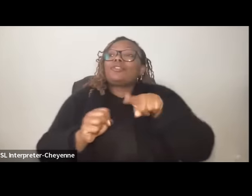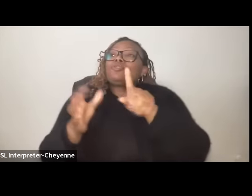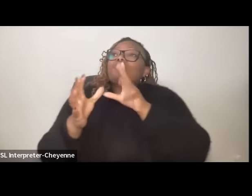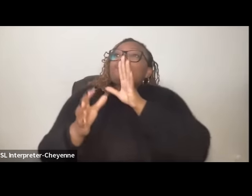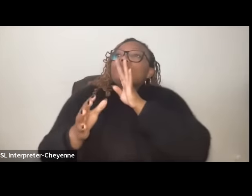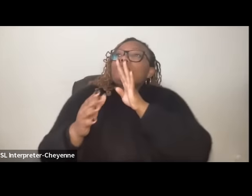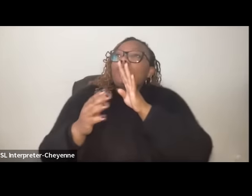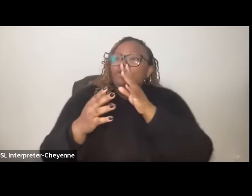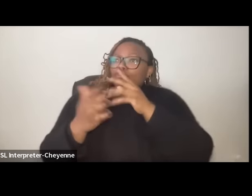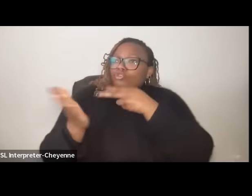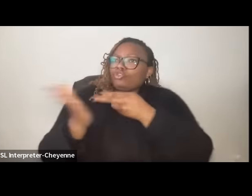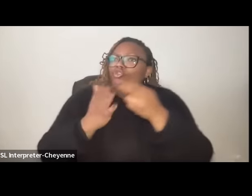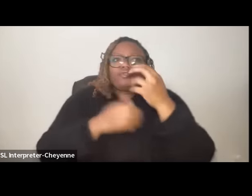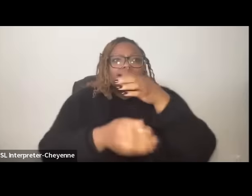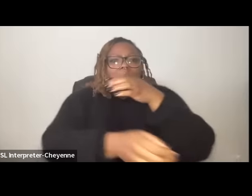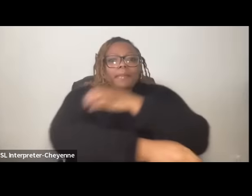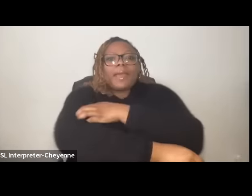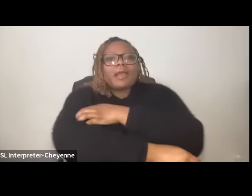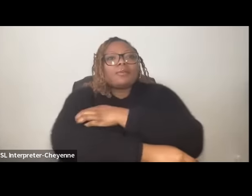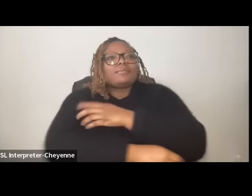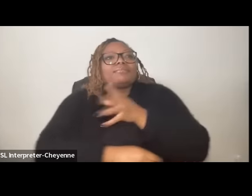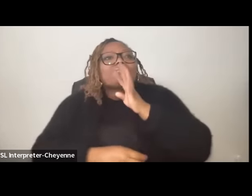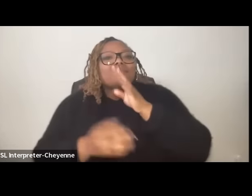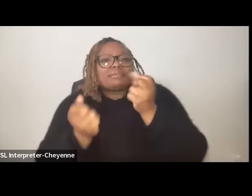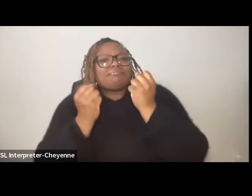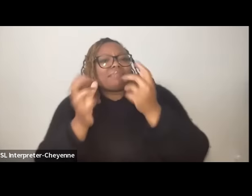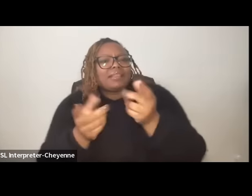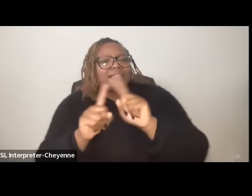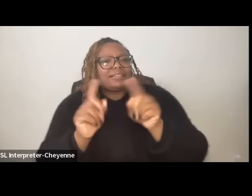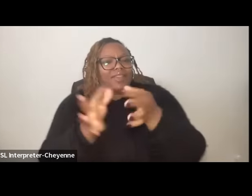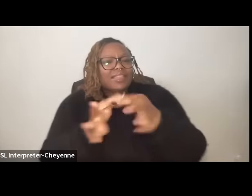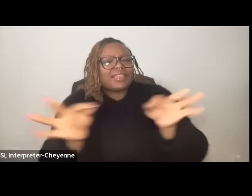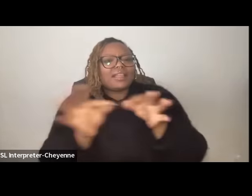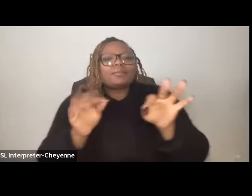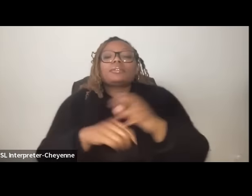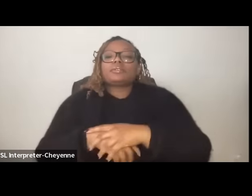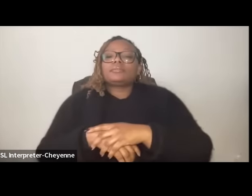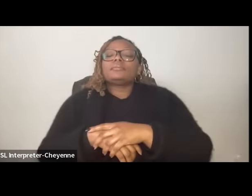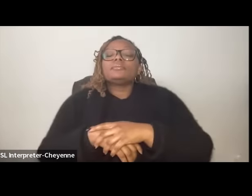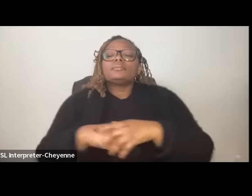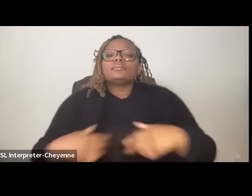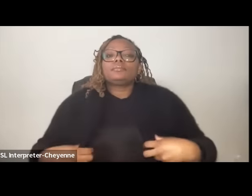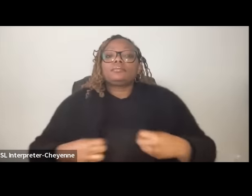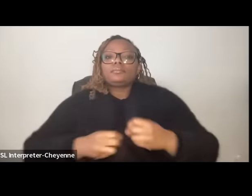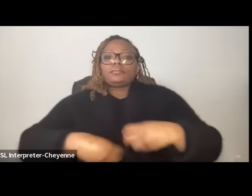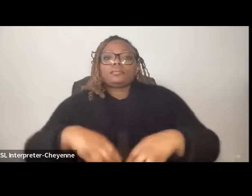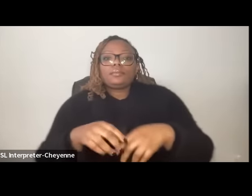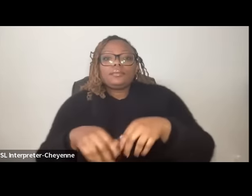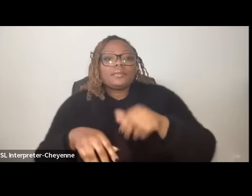languages silent vigils by the organization women in black on street corners in Barcelona and Tokyo